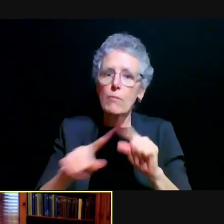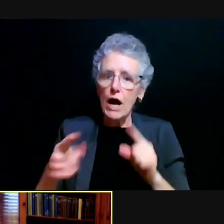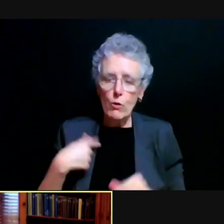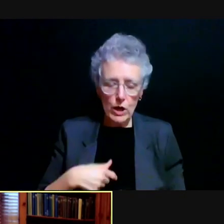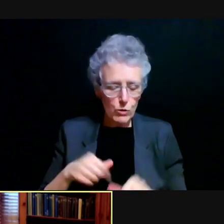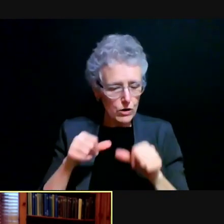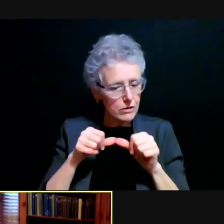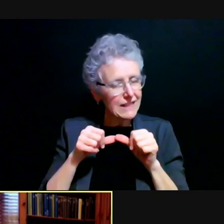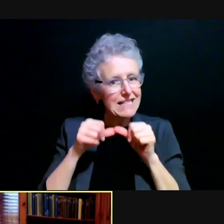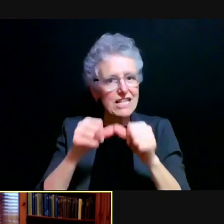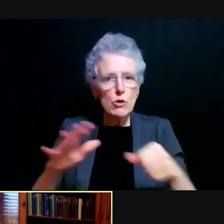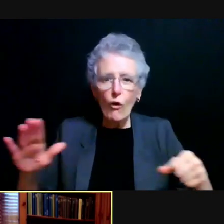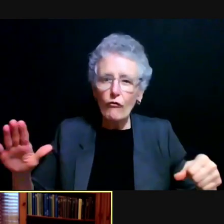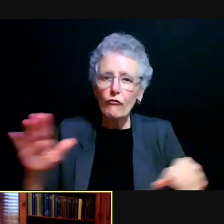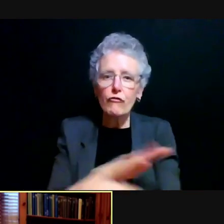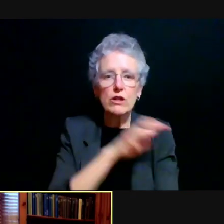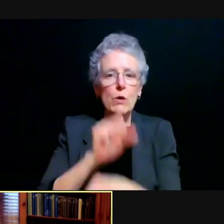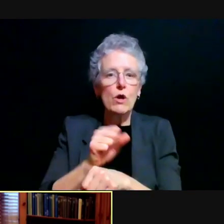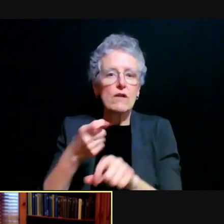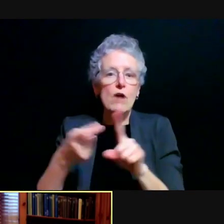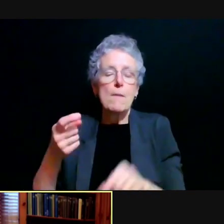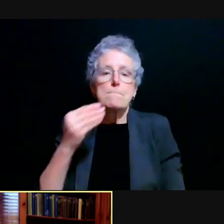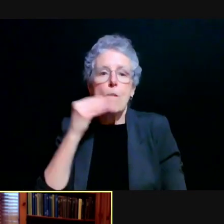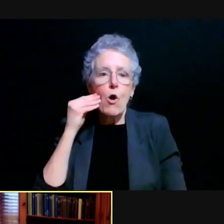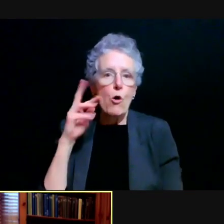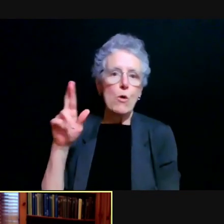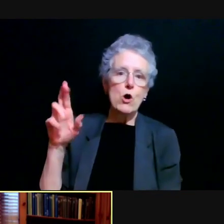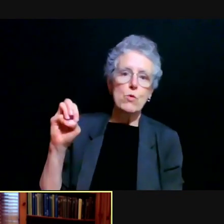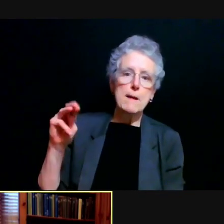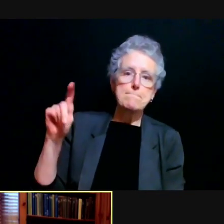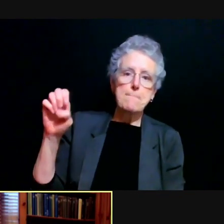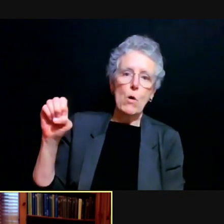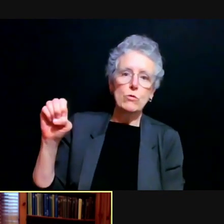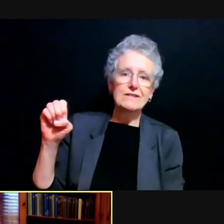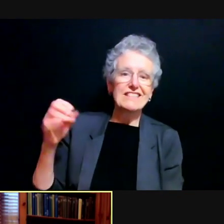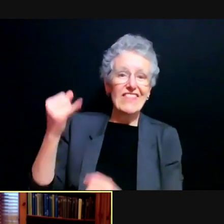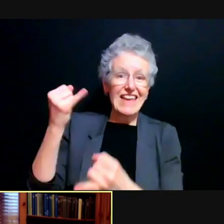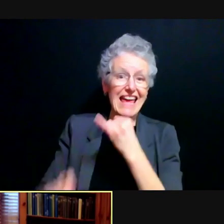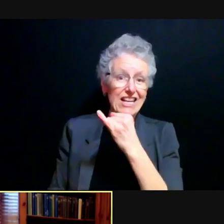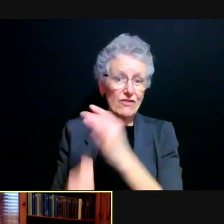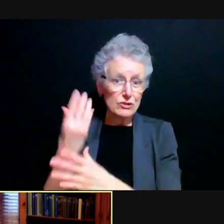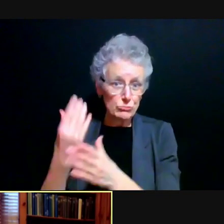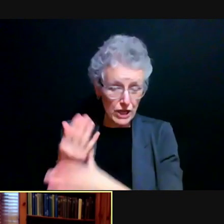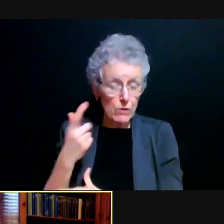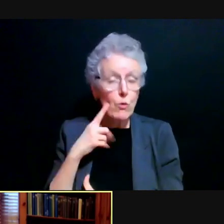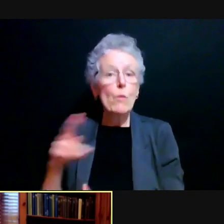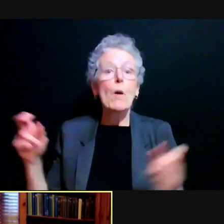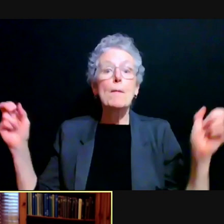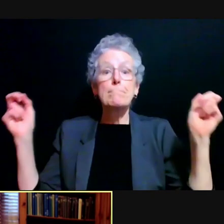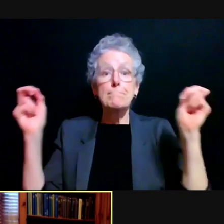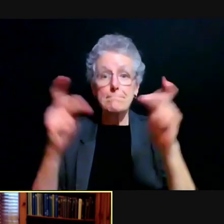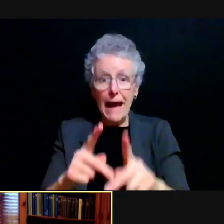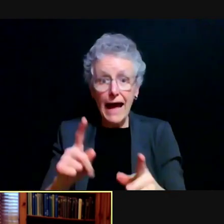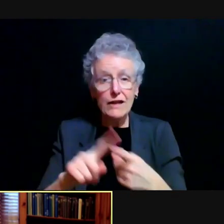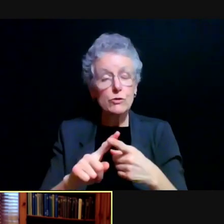through the end of this spring here. We'll gradually transition back to increasing amounts of in-person work across the summer months.